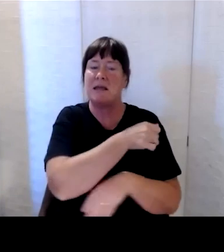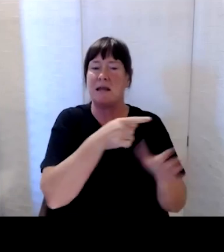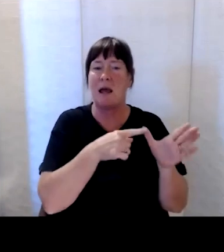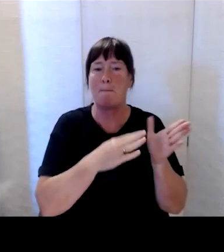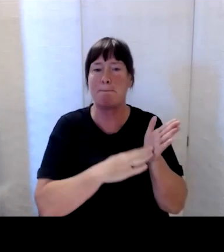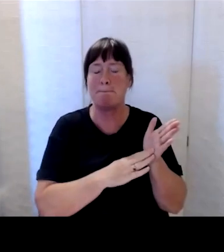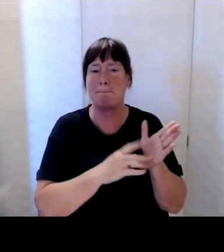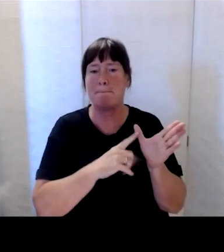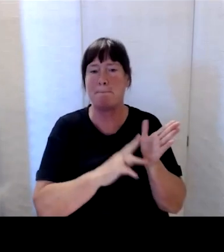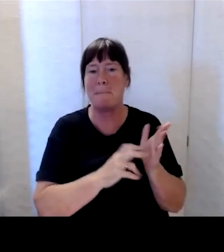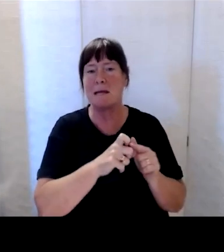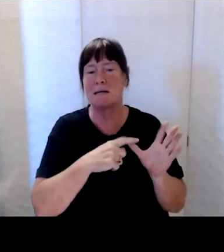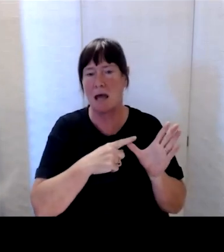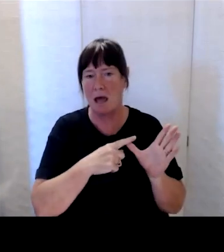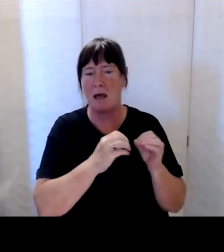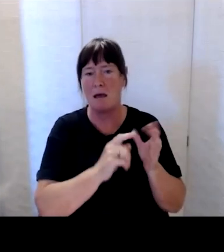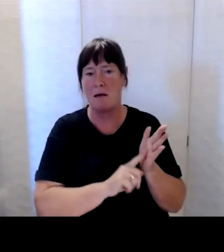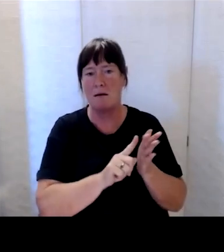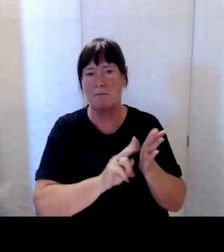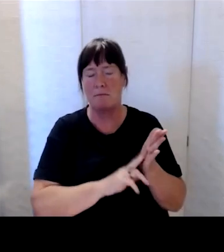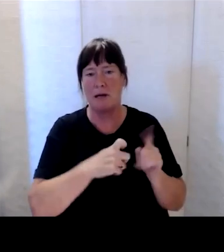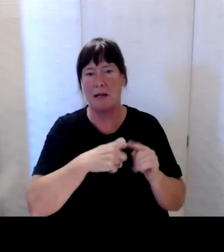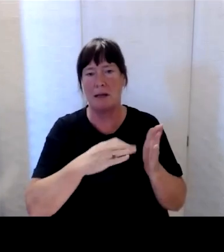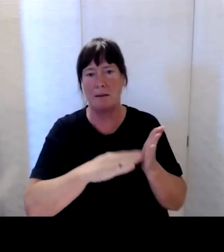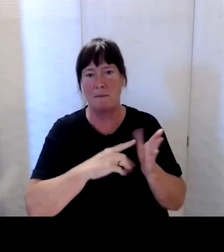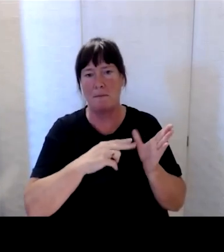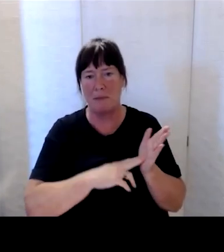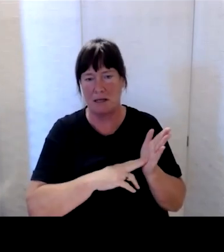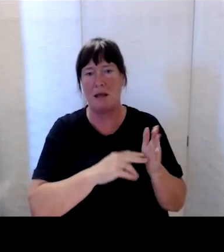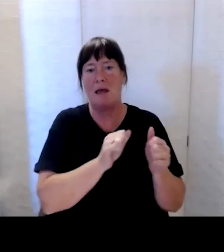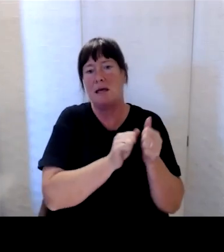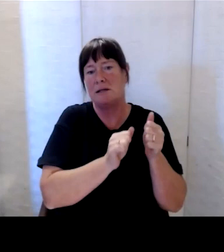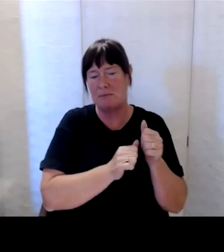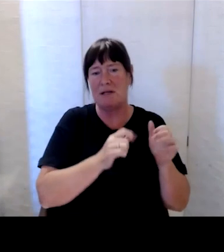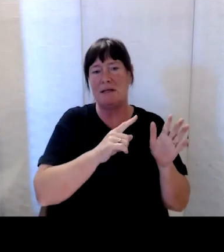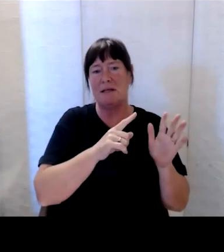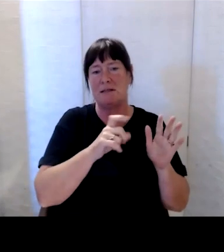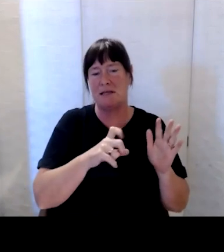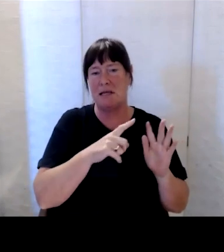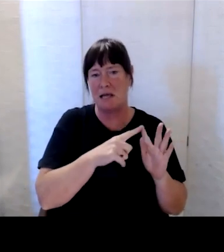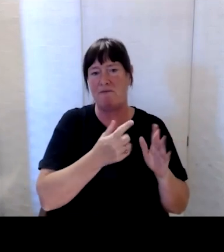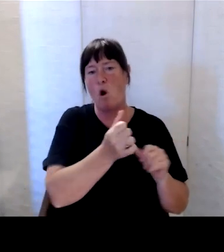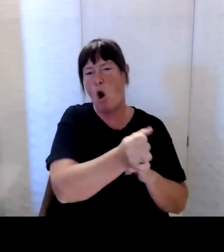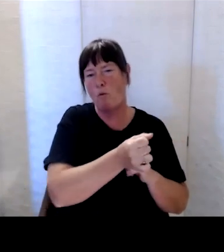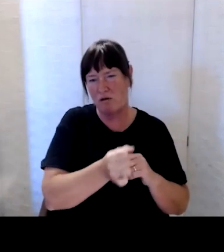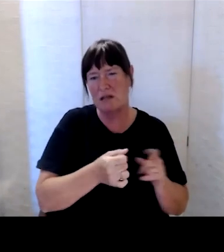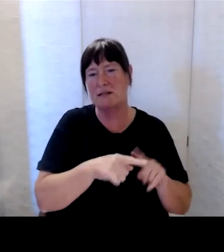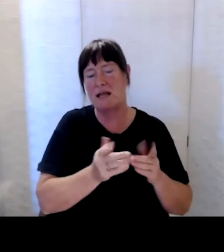who is the Deputy Chief Executive for Operations and Service Design.